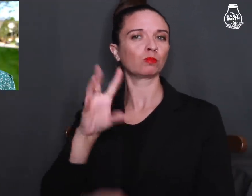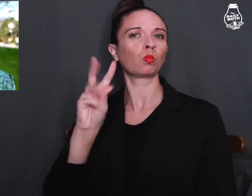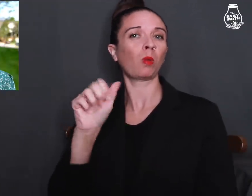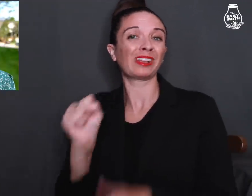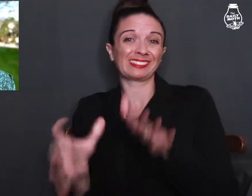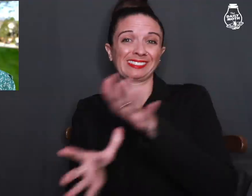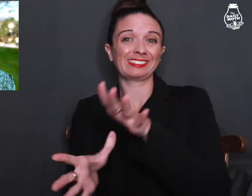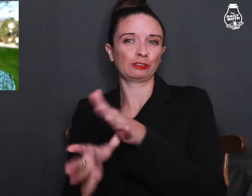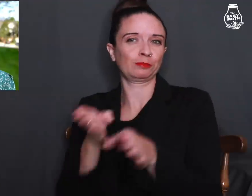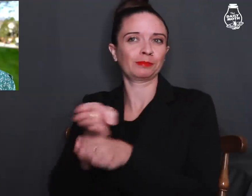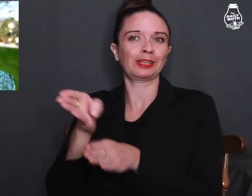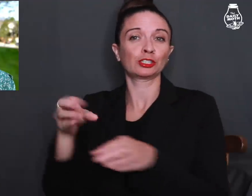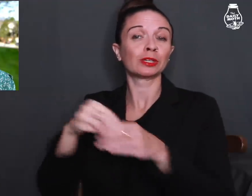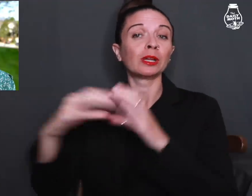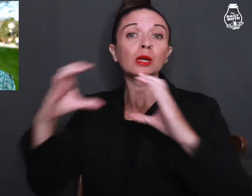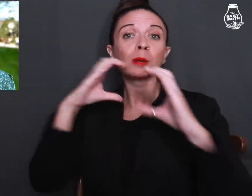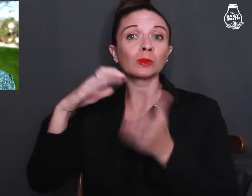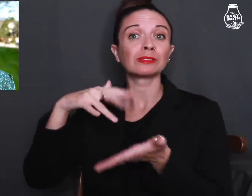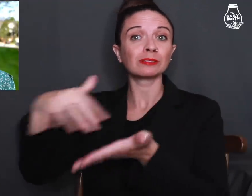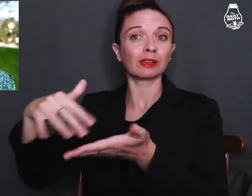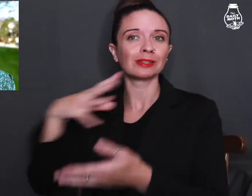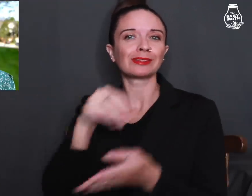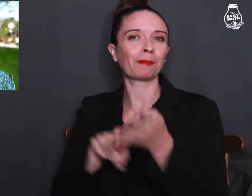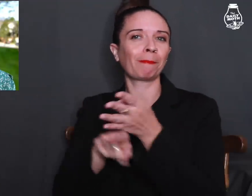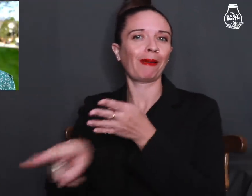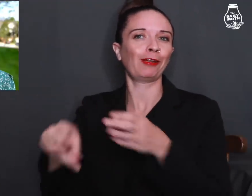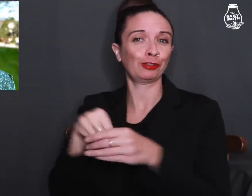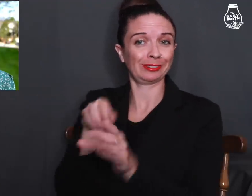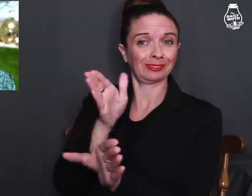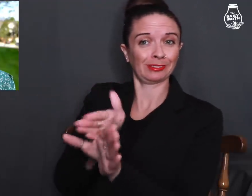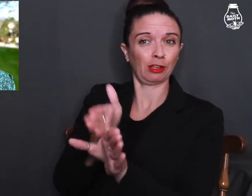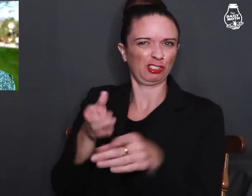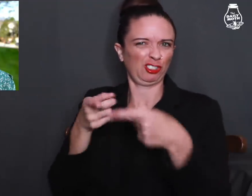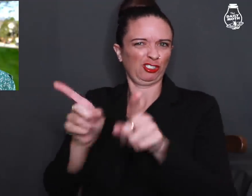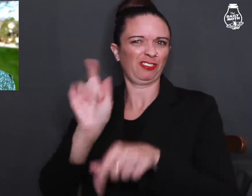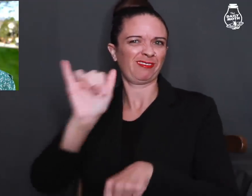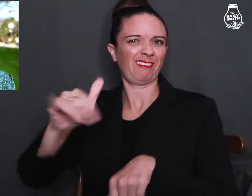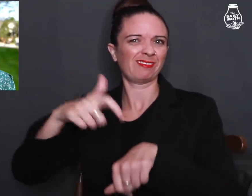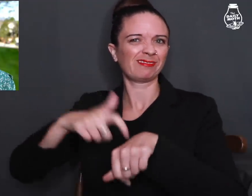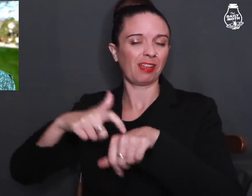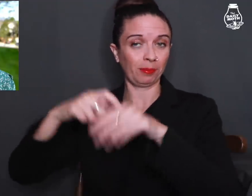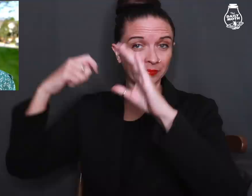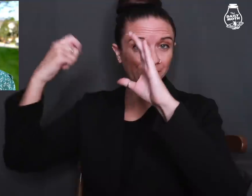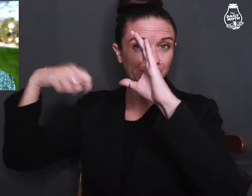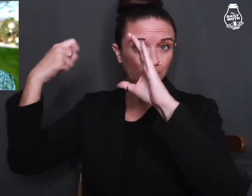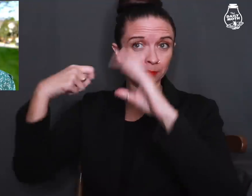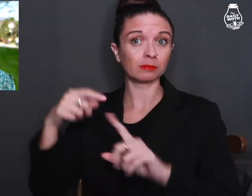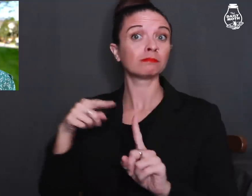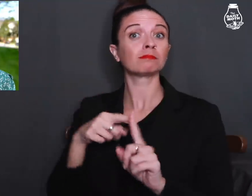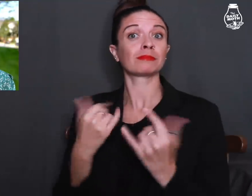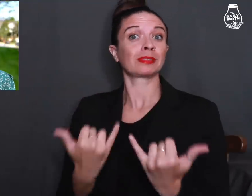was a senior majoring in Communication Studies and Psychology during the time of the filming.